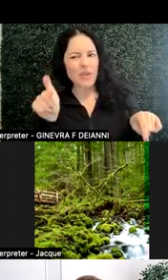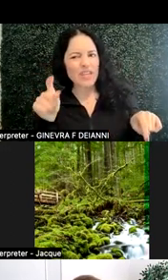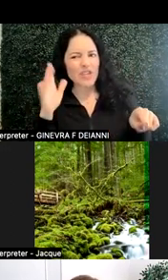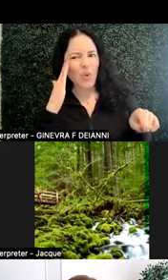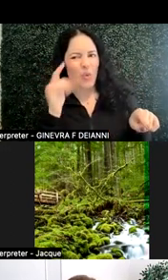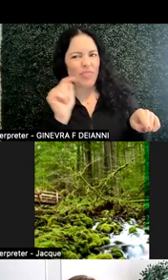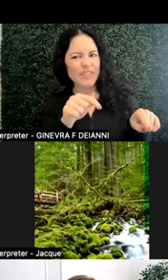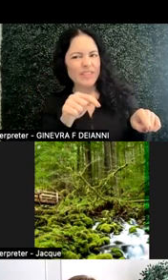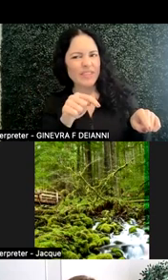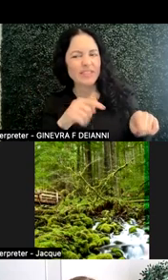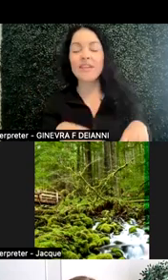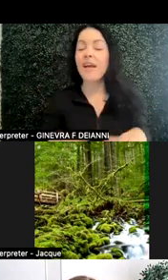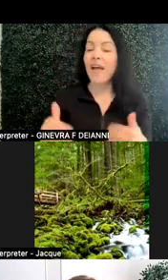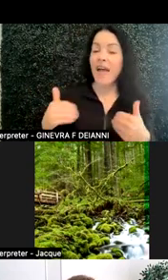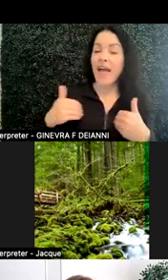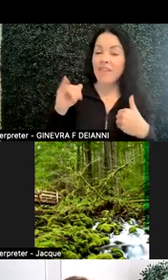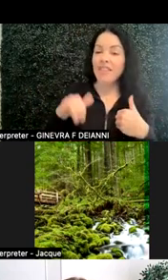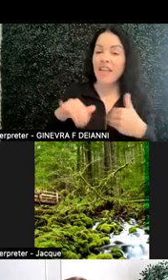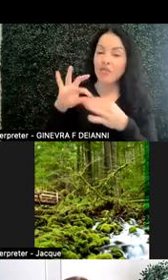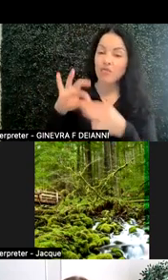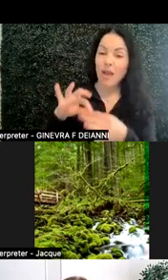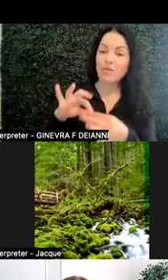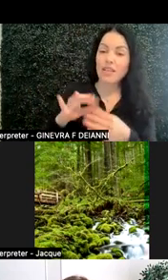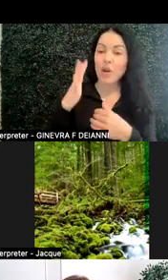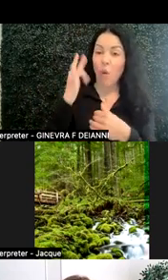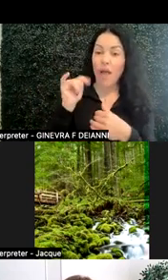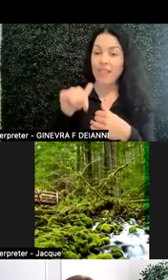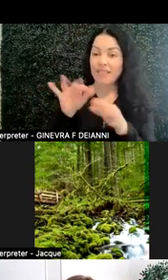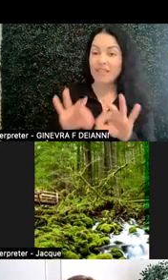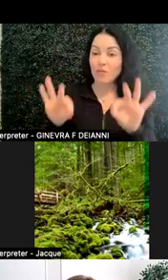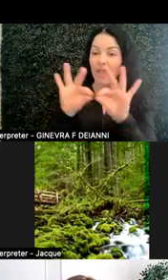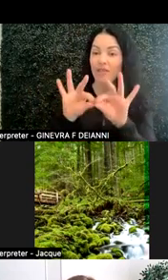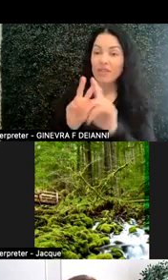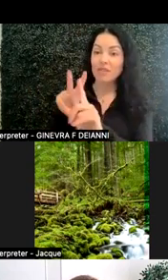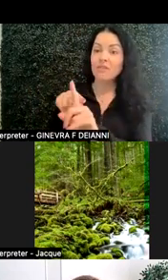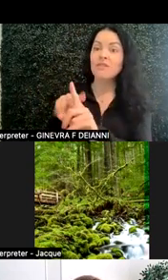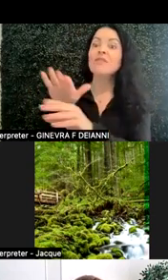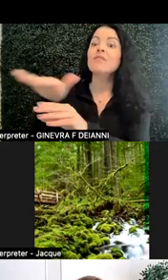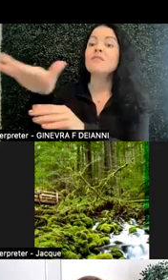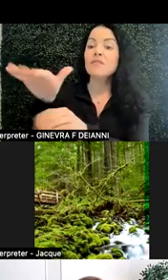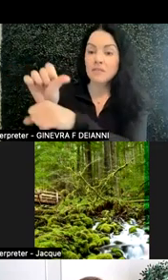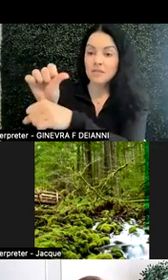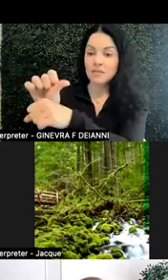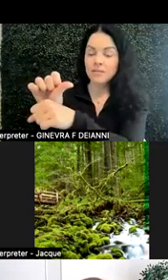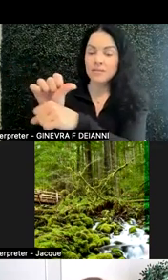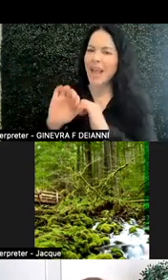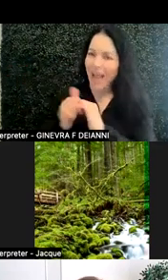Having that grounding in why it is relevant and why it is important information and how it applies